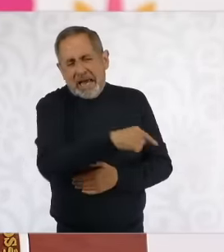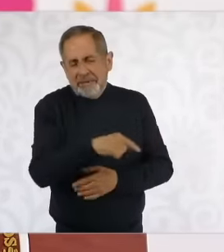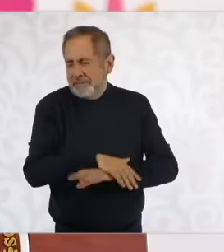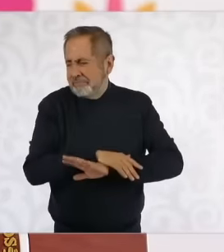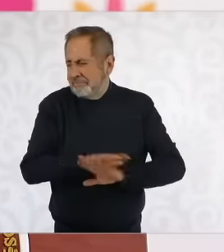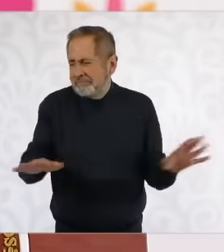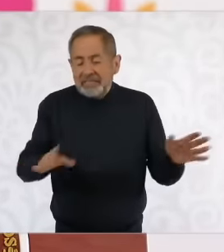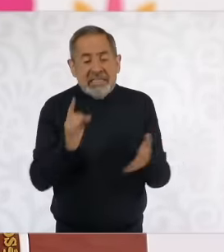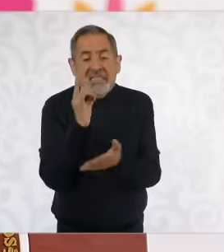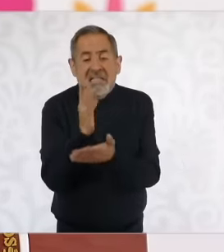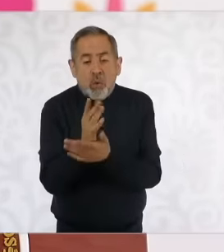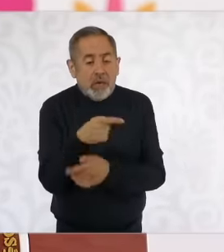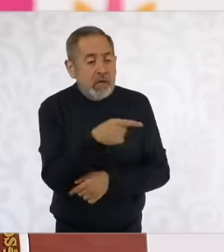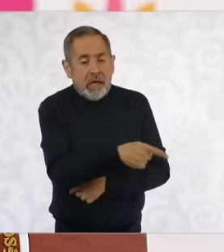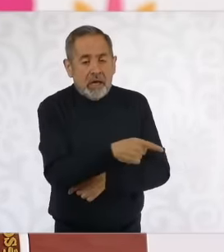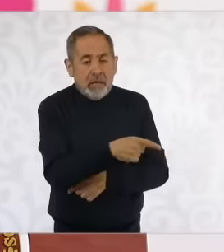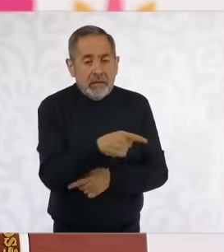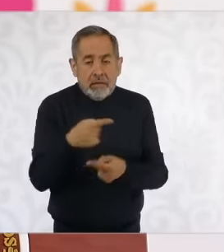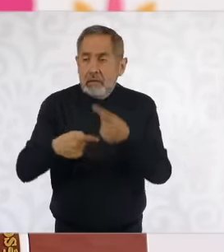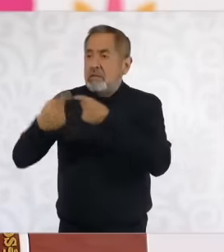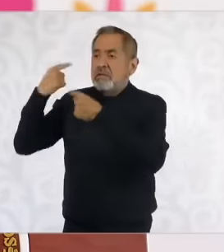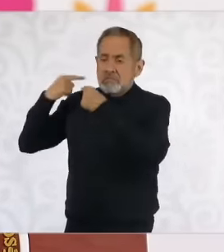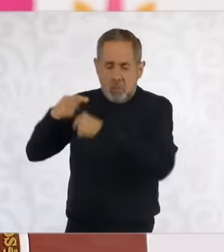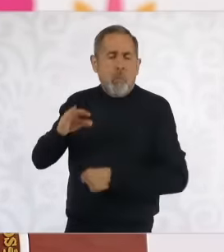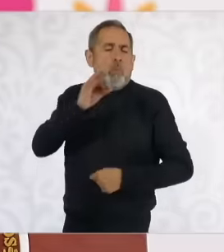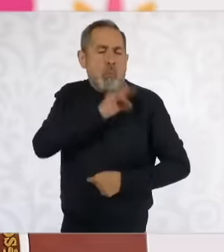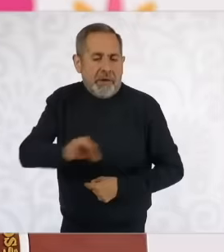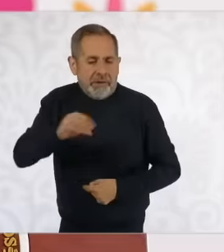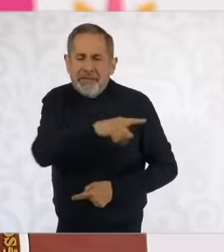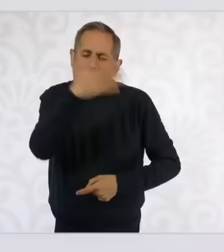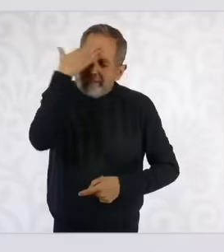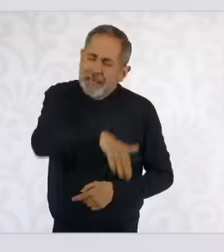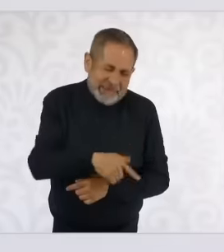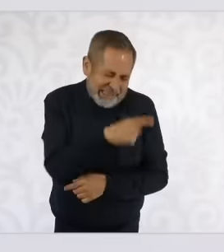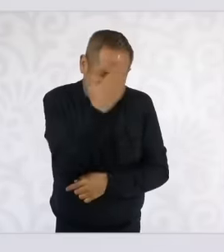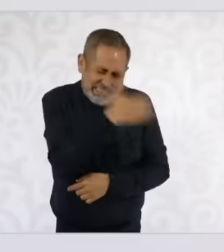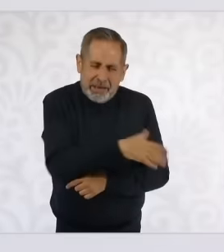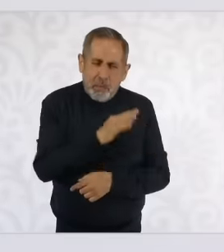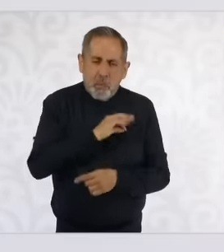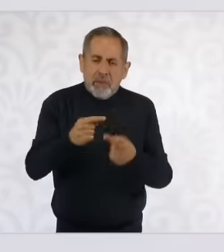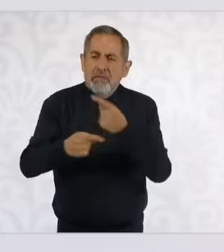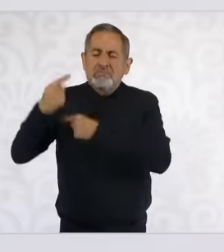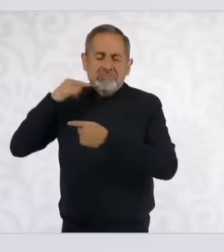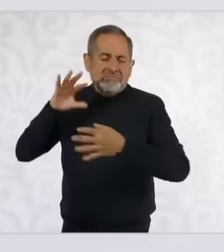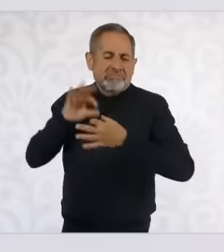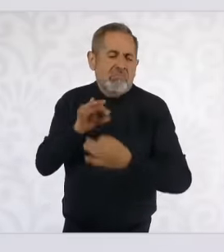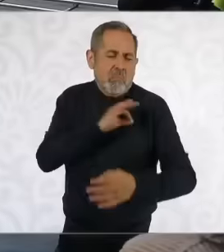way in which there can be retroactivity also the minister knows it so